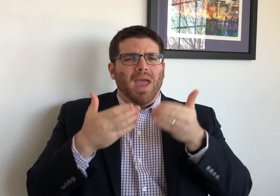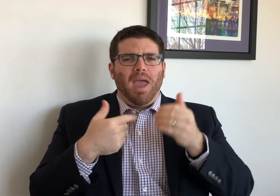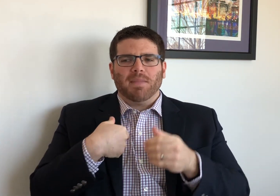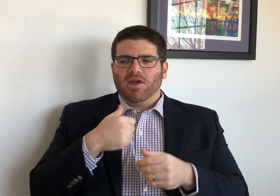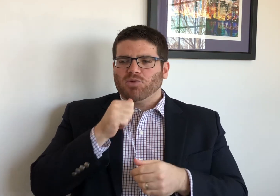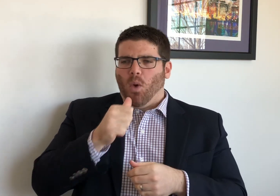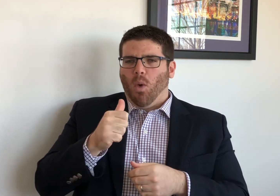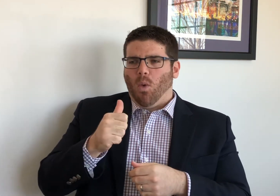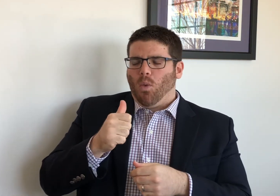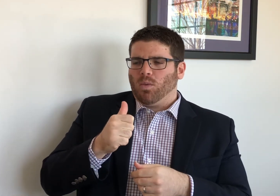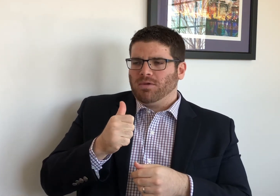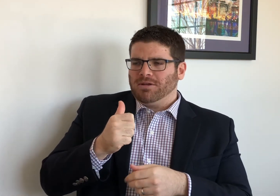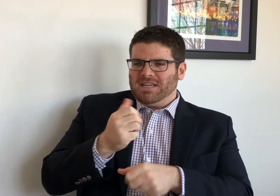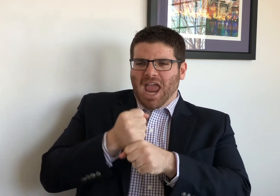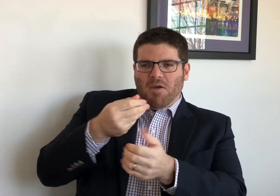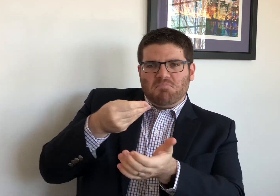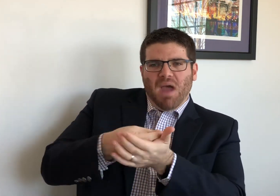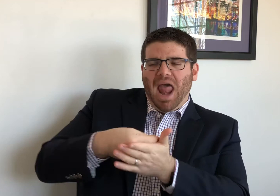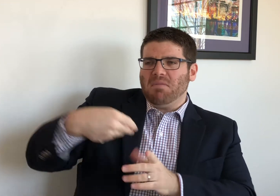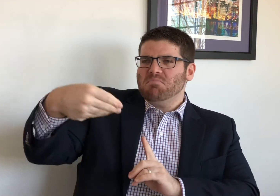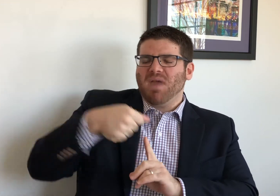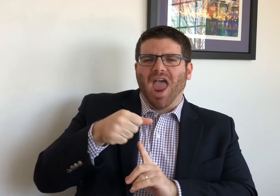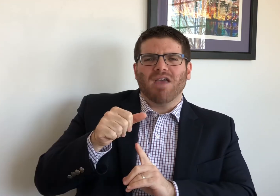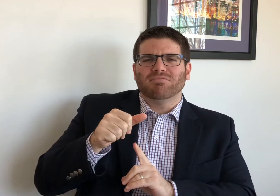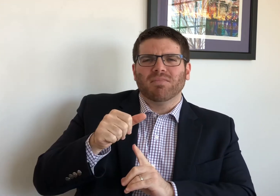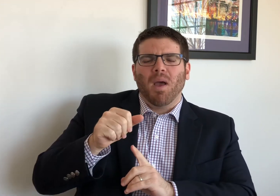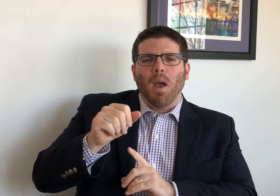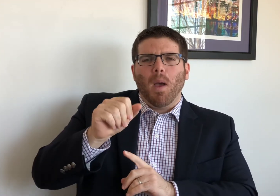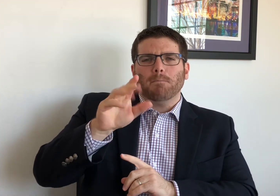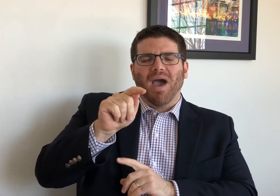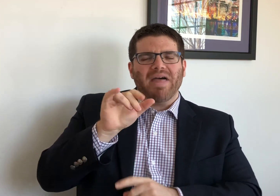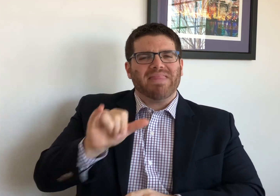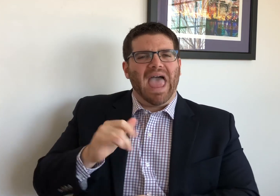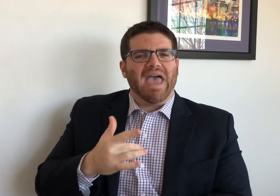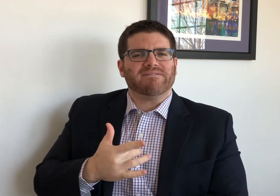Maybe I don't get financial compensation, but I get the